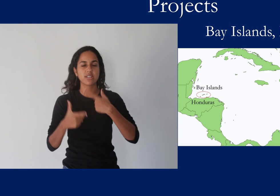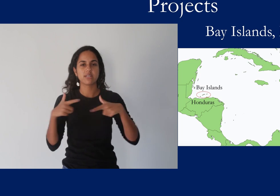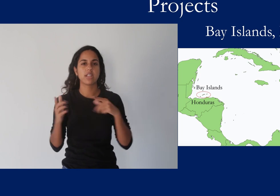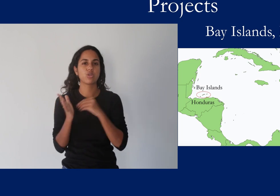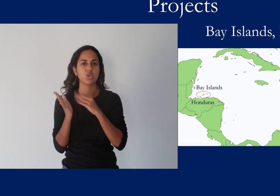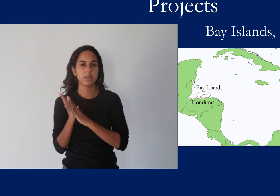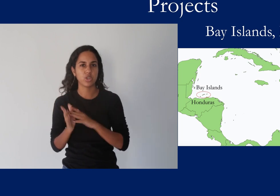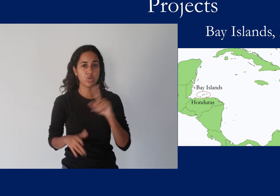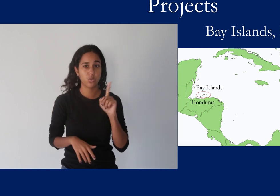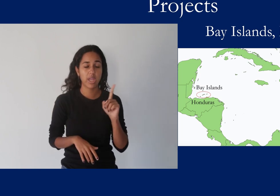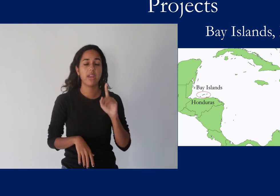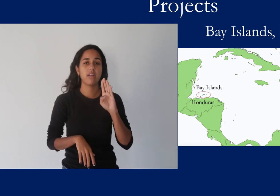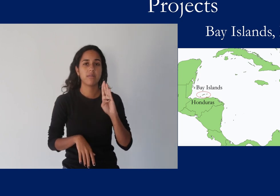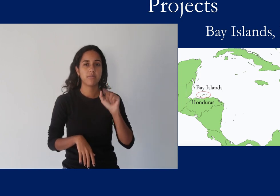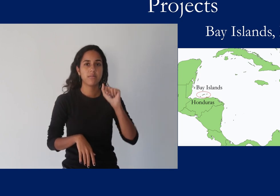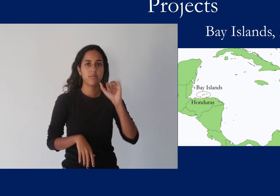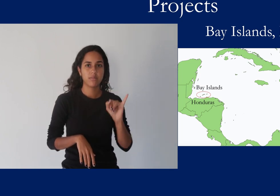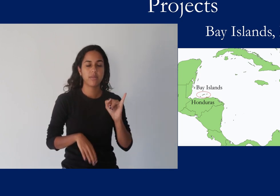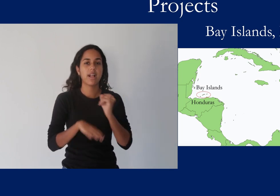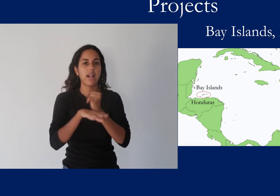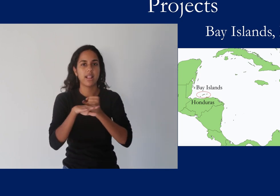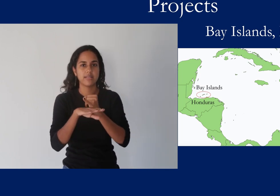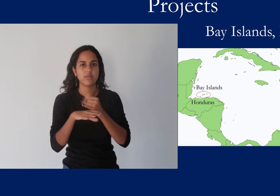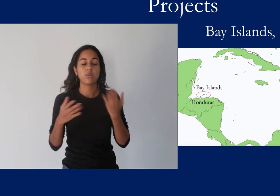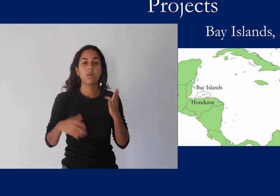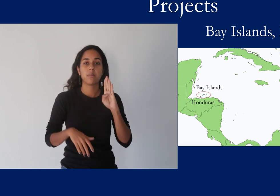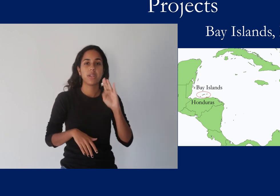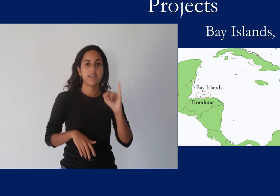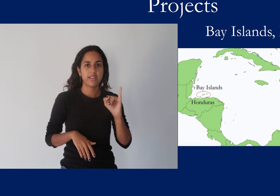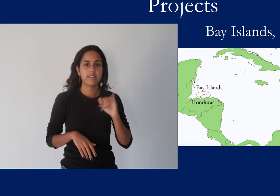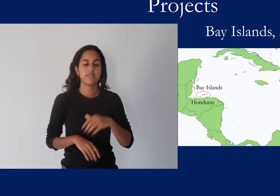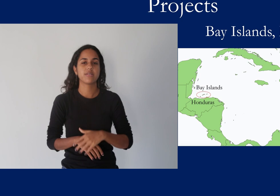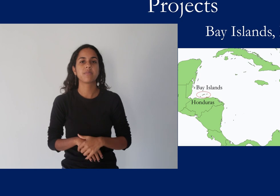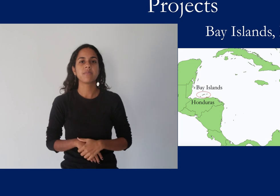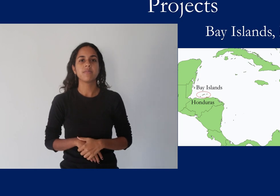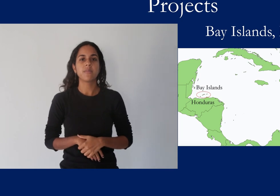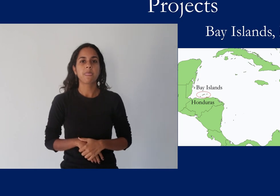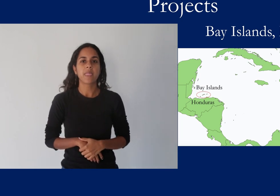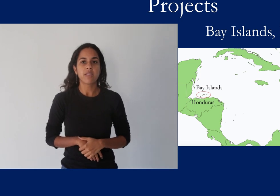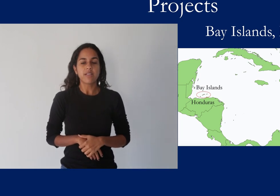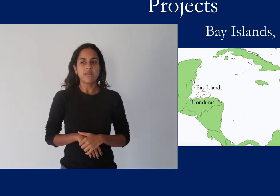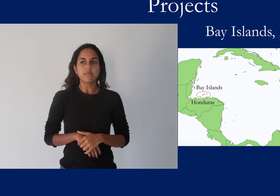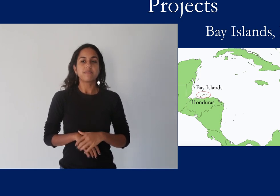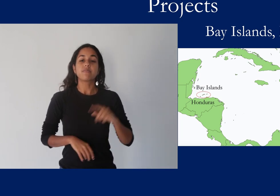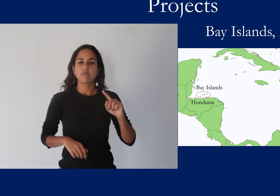project carried out in the Bay Islands of Honduras.